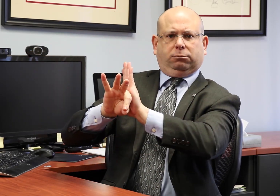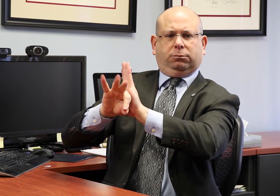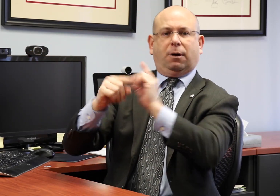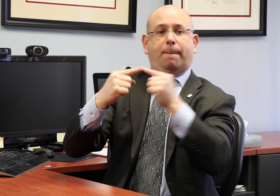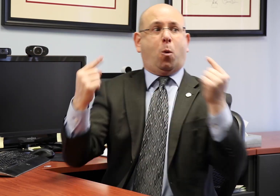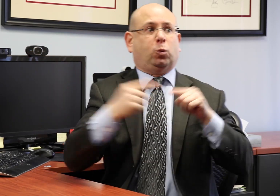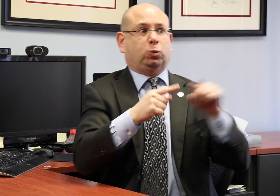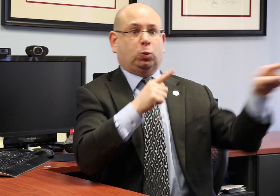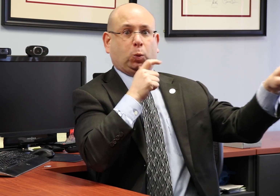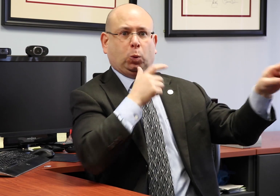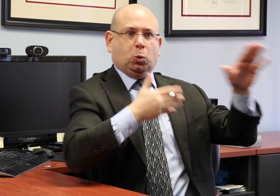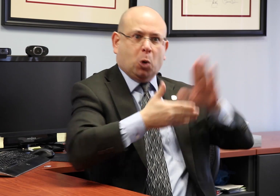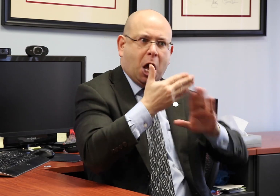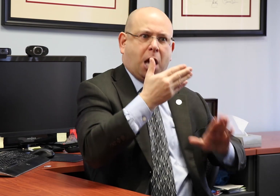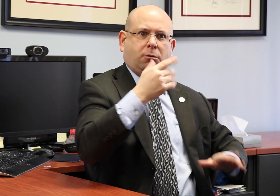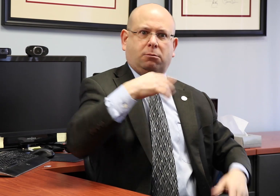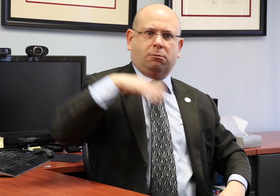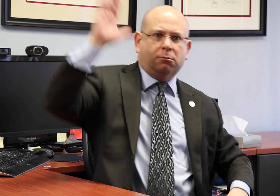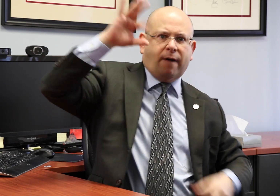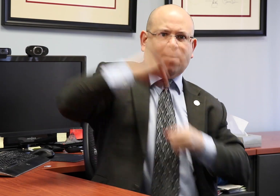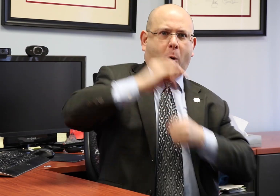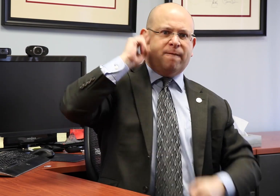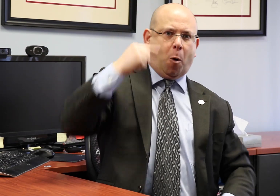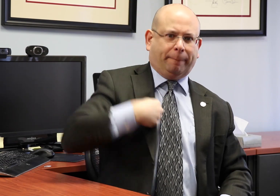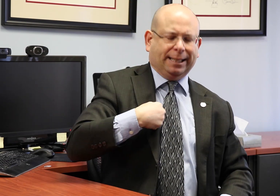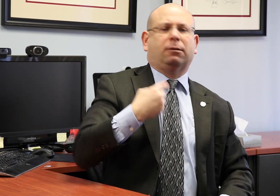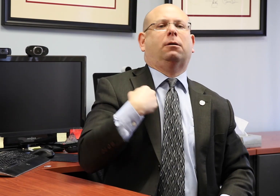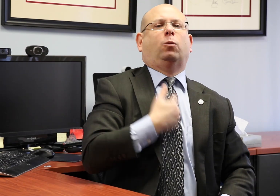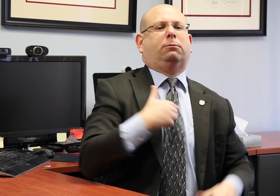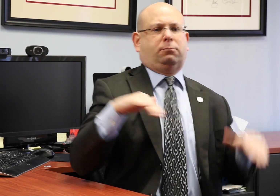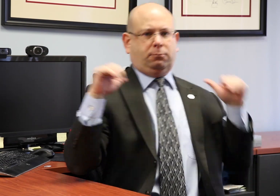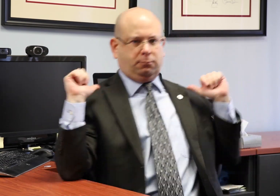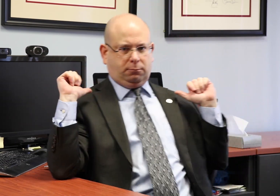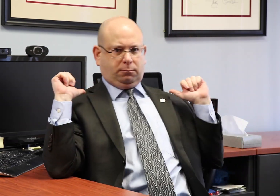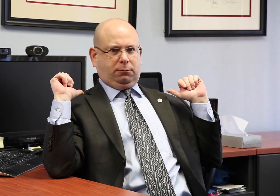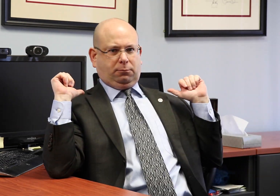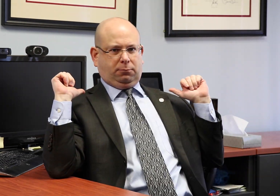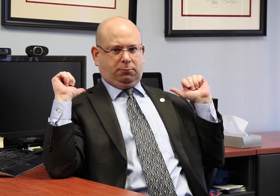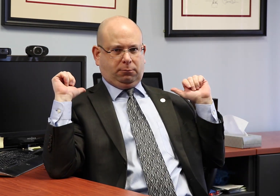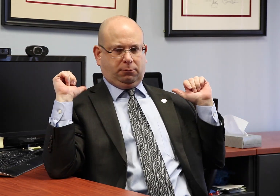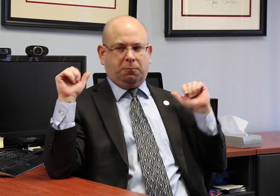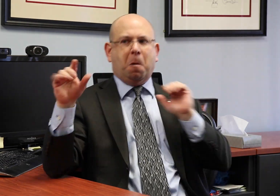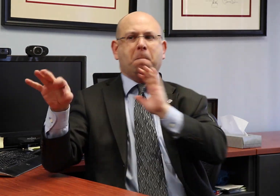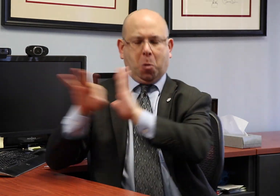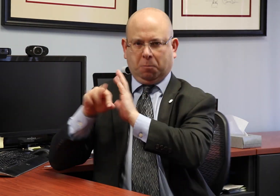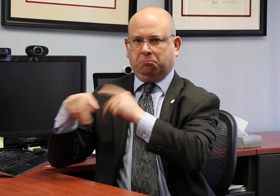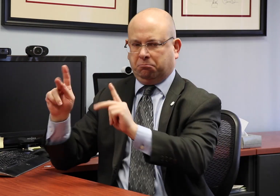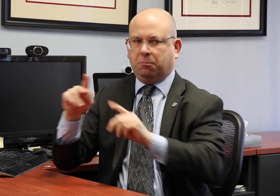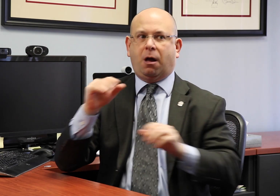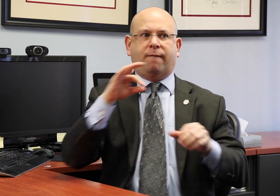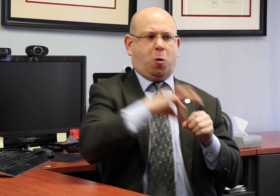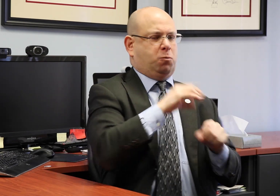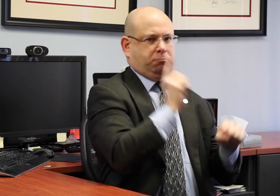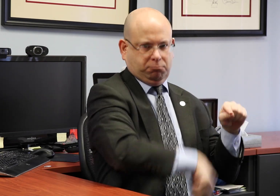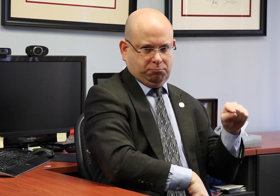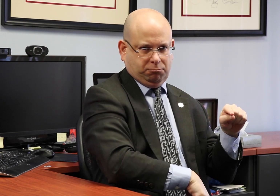The NAD does not and cannot endorse any candidates for office, but we can share our concerns about those who are nominated for appointment.